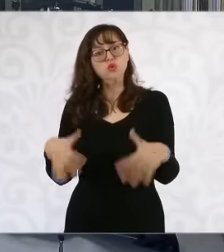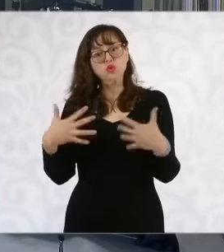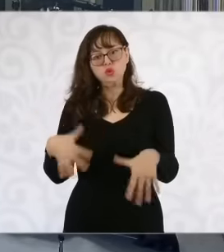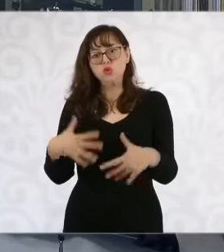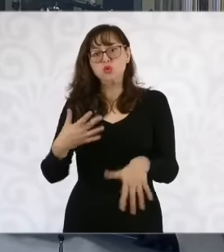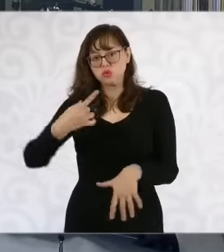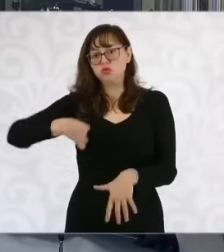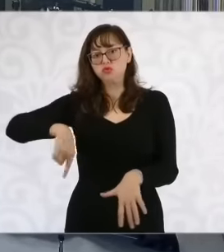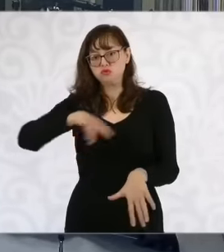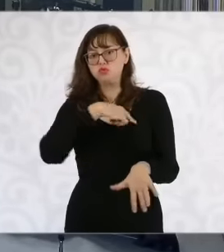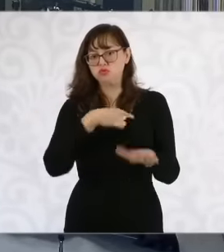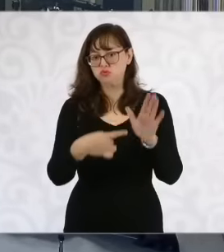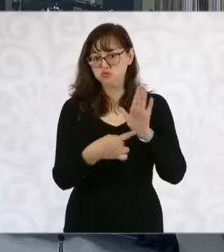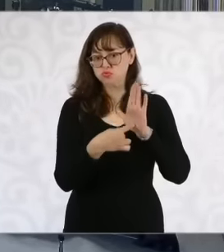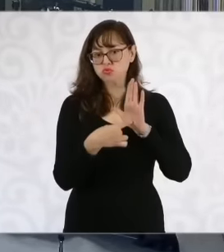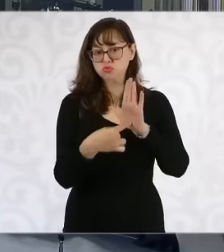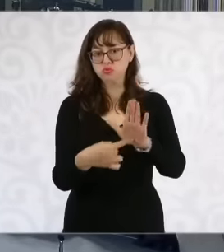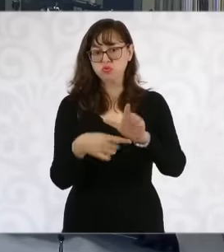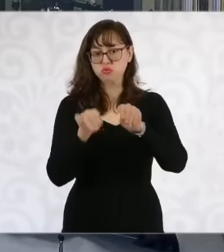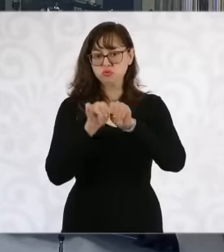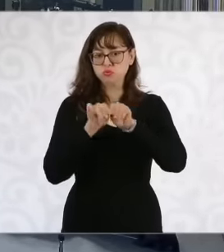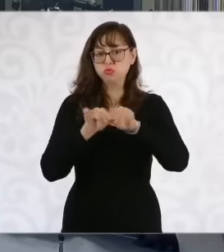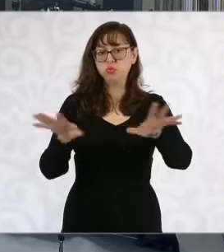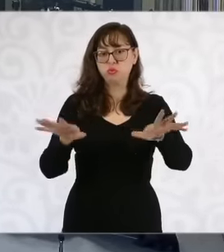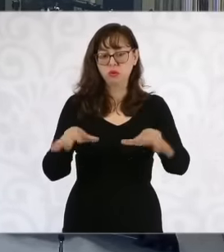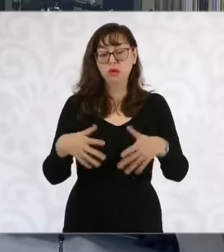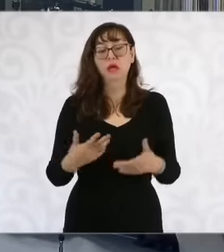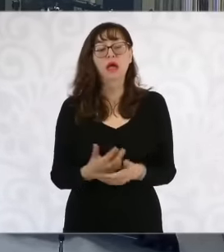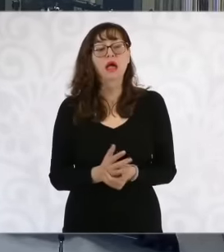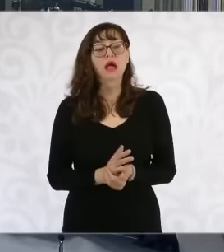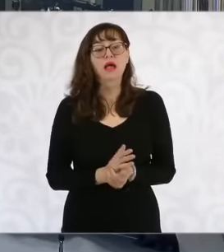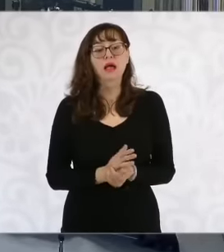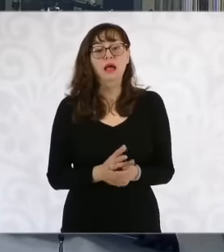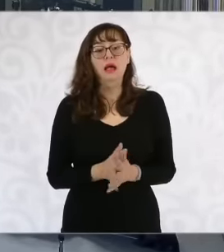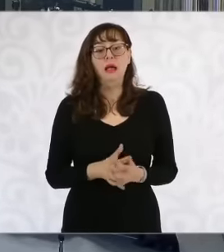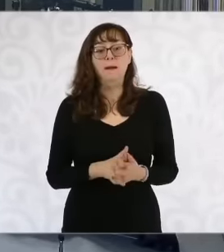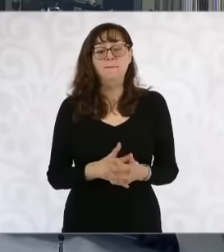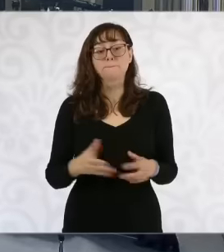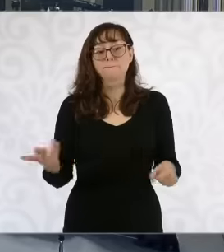after the honeymoon at the inauguration and the first visit as head